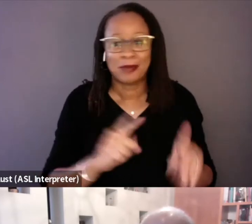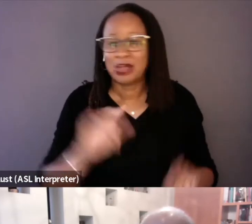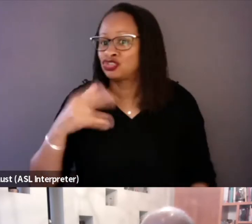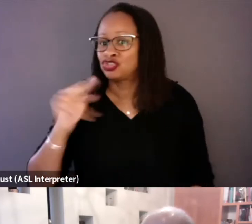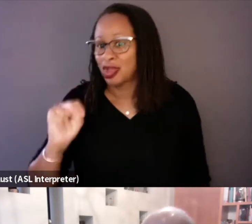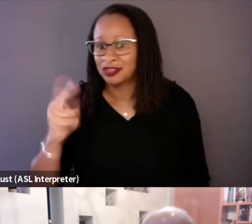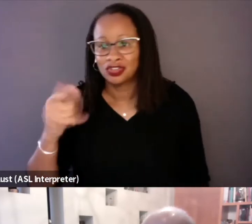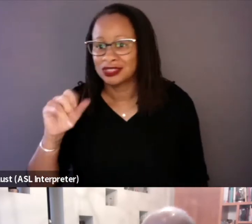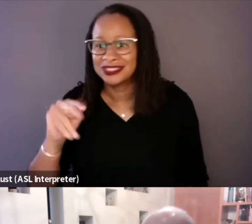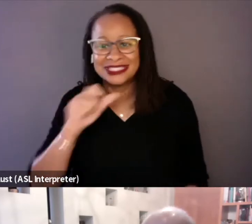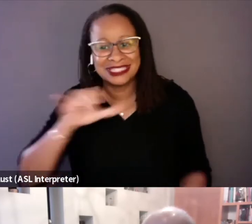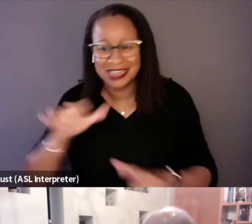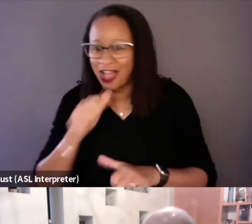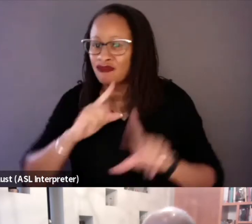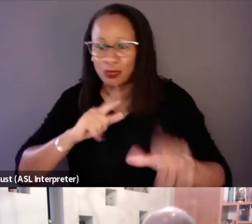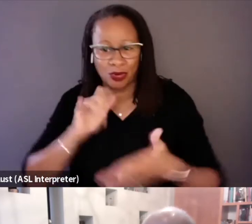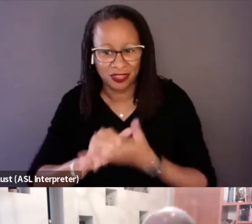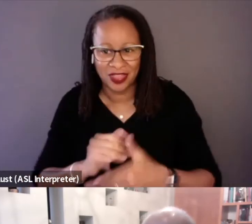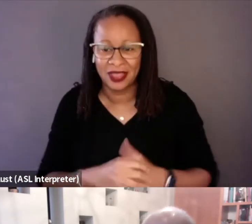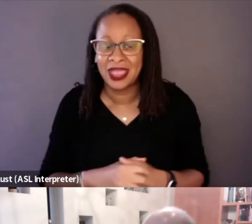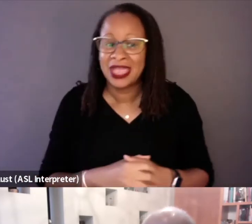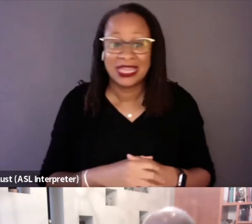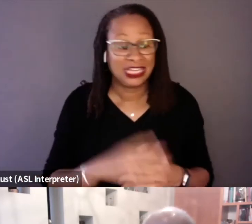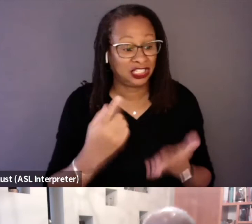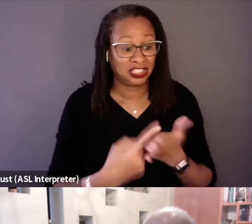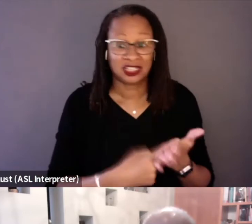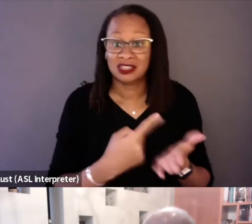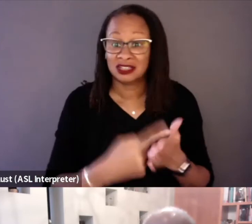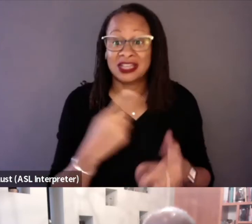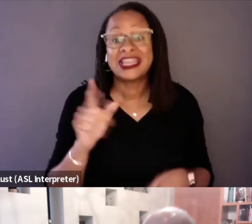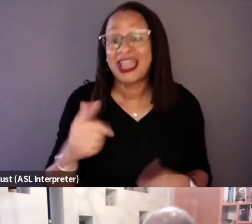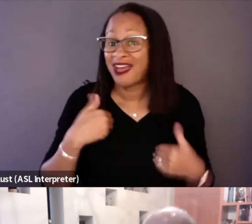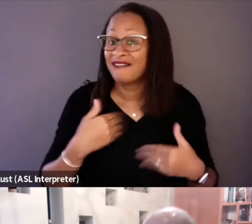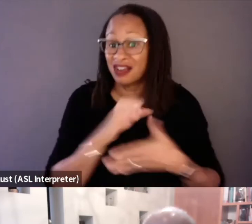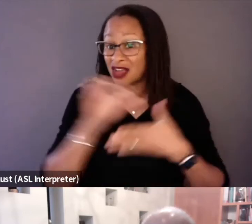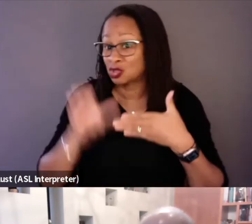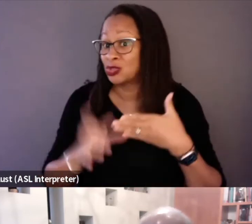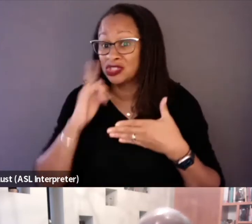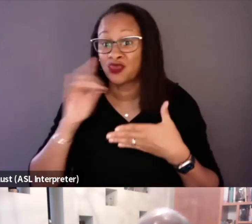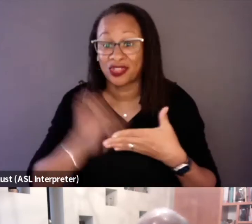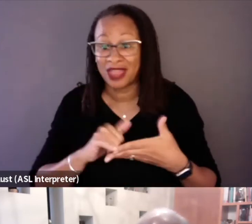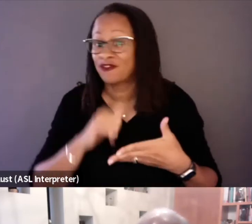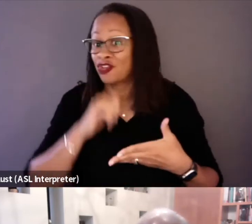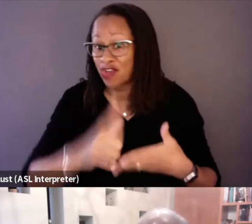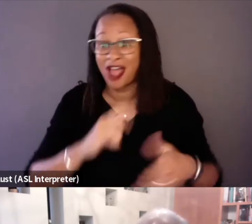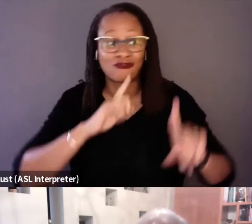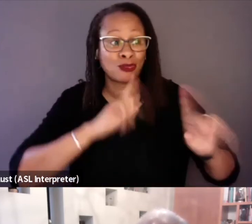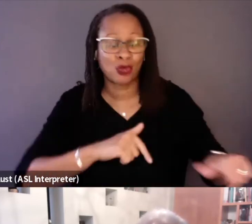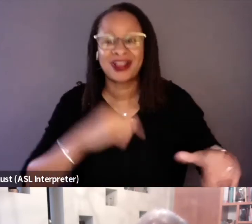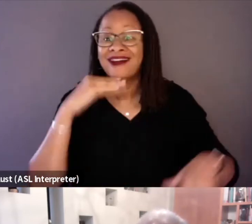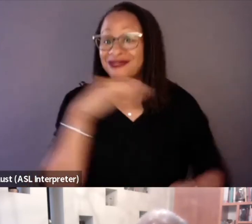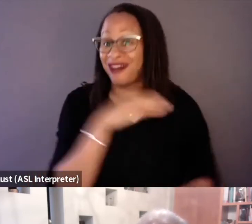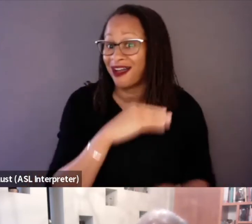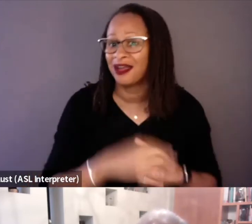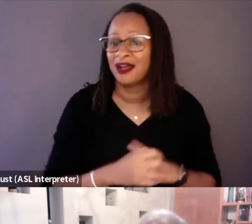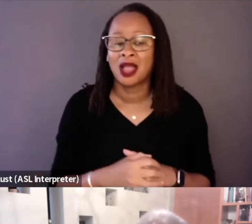dispassionate way, there were consequences for him for that. And I think one of the interesting narratives that emerges